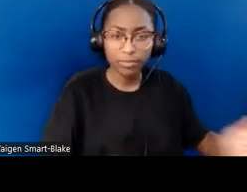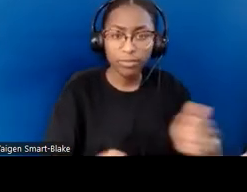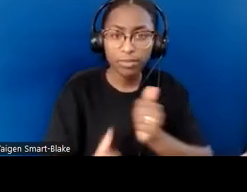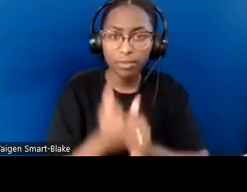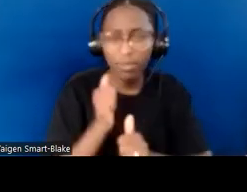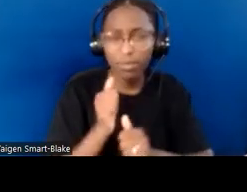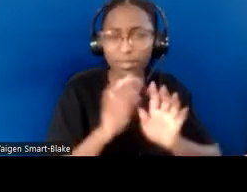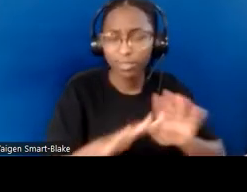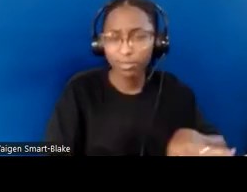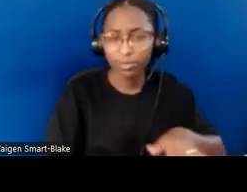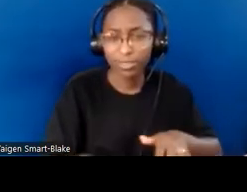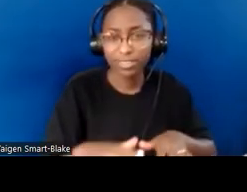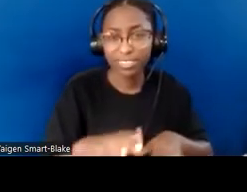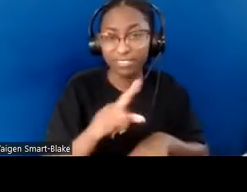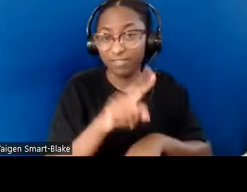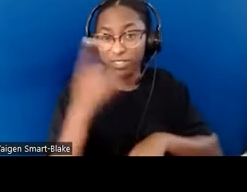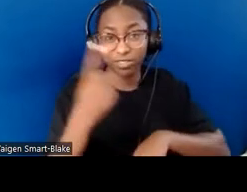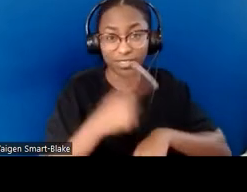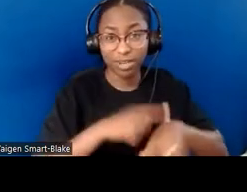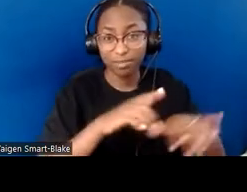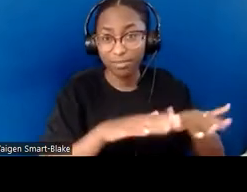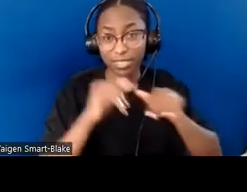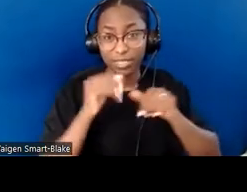We encouraged them to choose their partner every day.